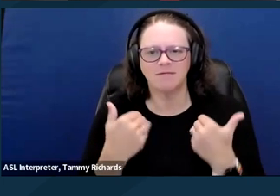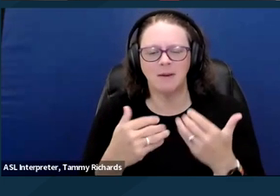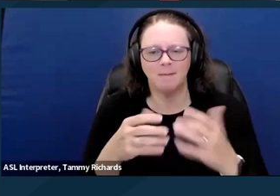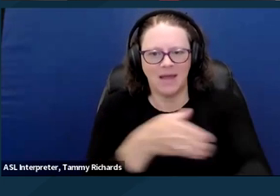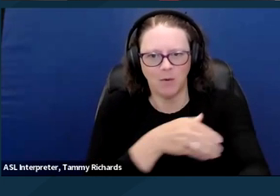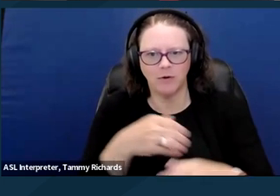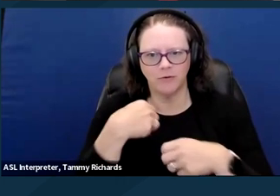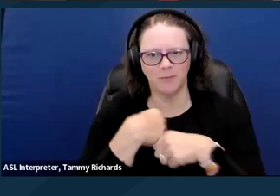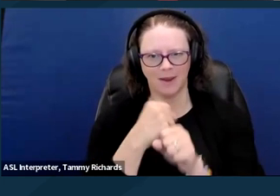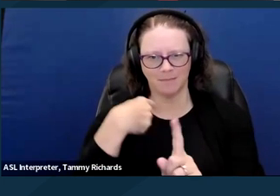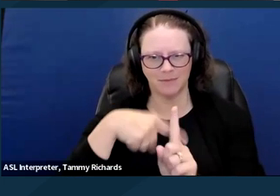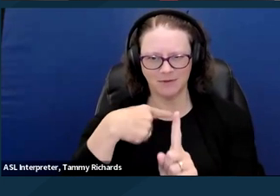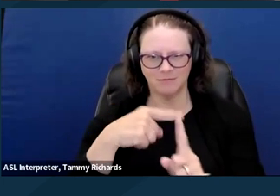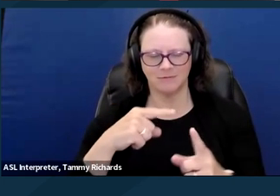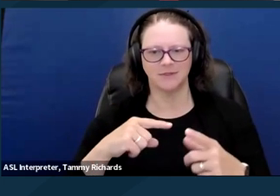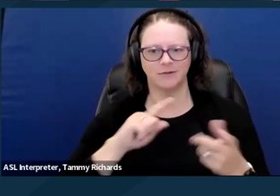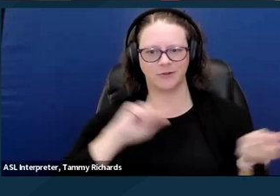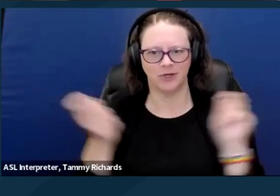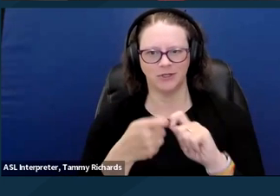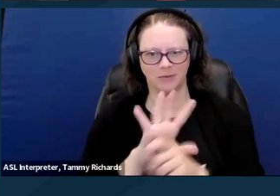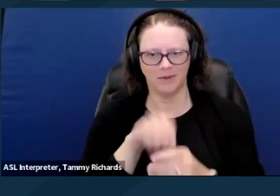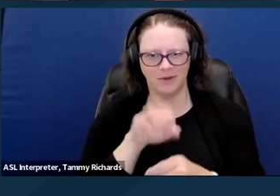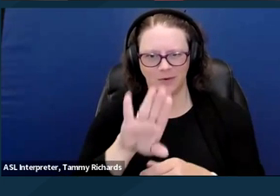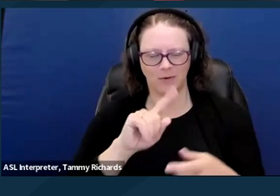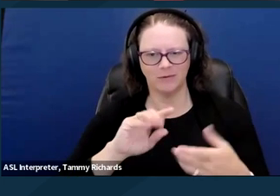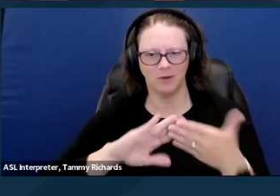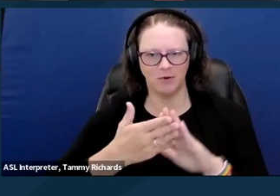to make positive change in your community. Next slide, please.